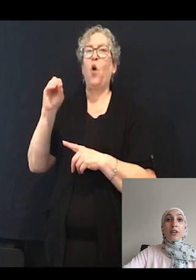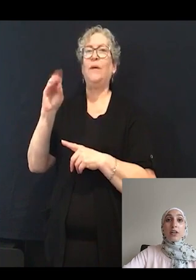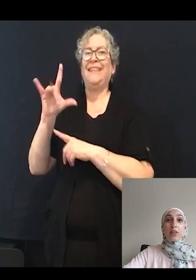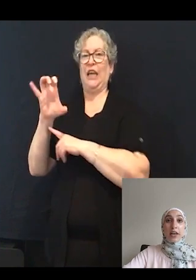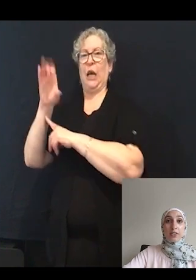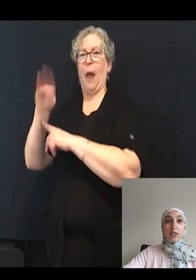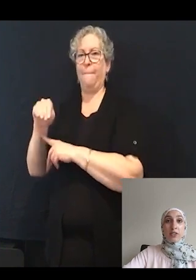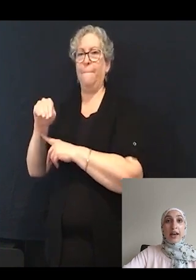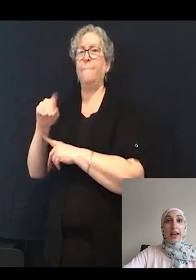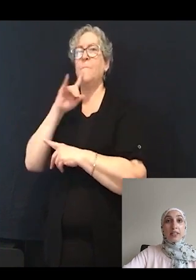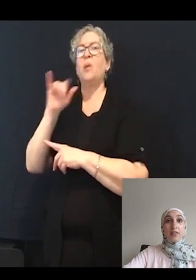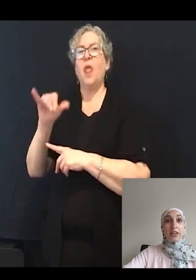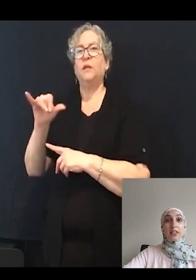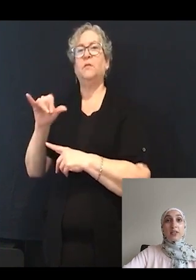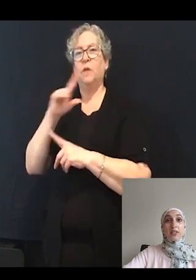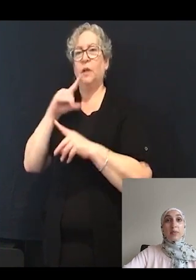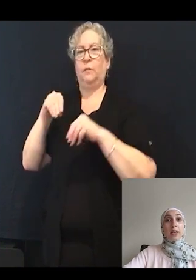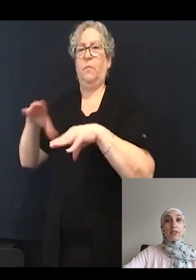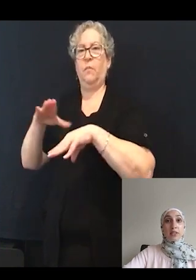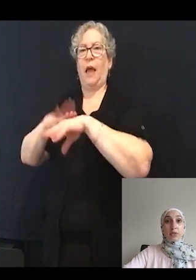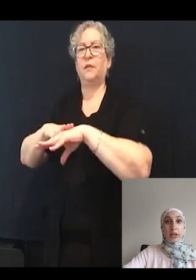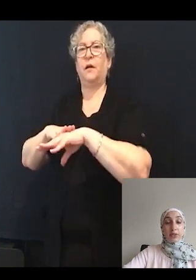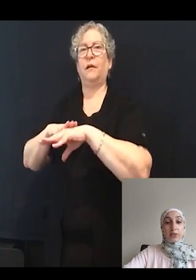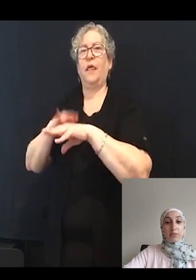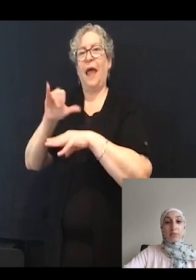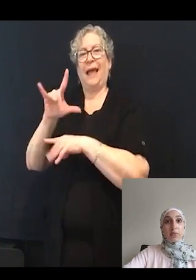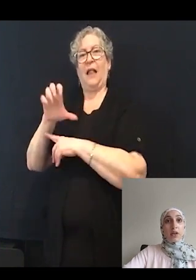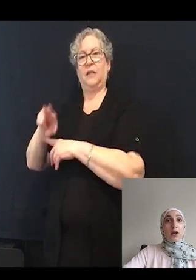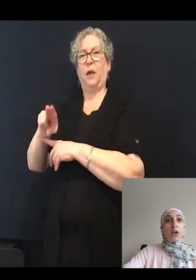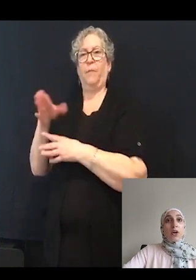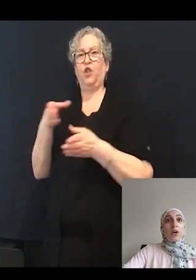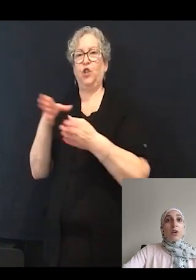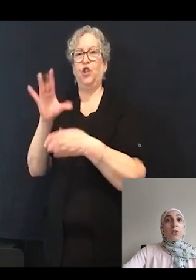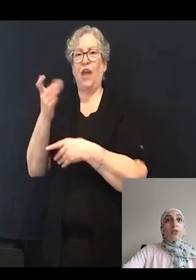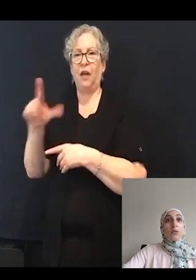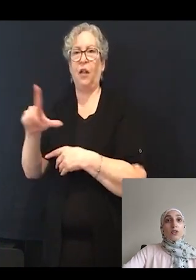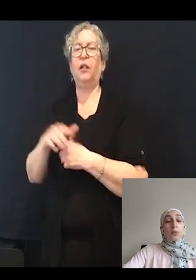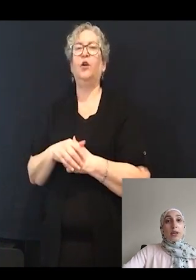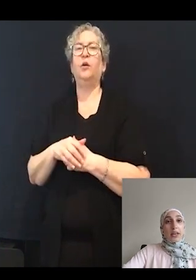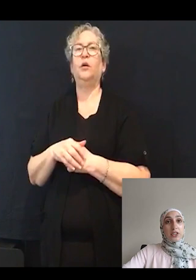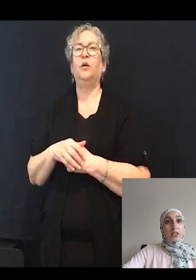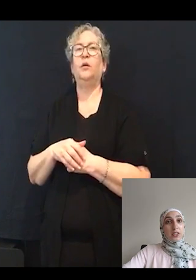that activates L-type calcium channels. Neurotrophic agents, such as Nefiracetam,